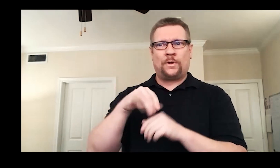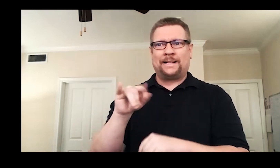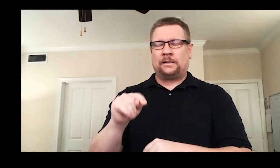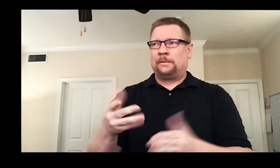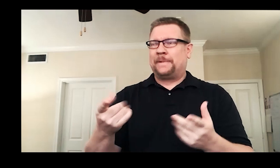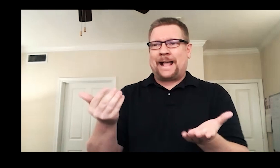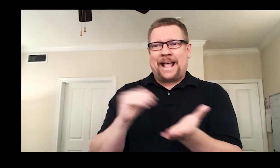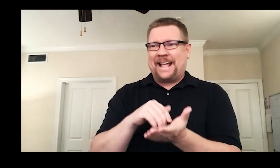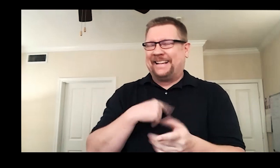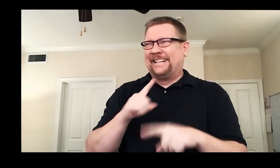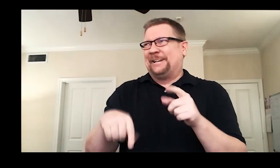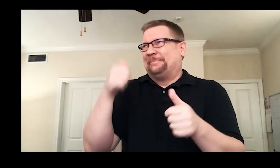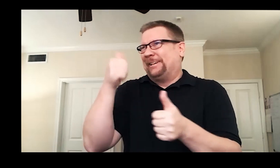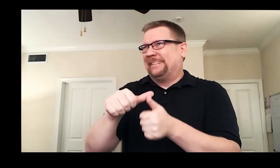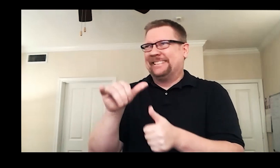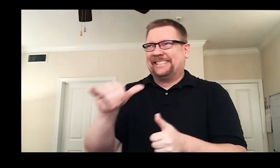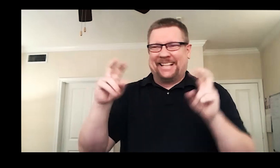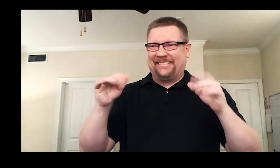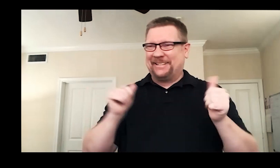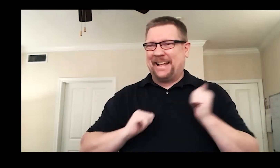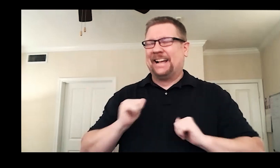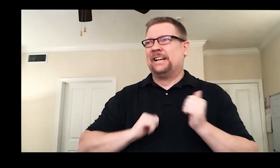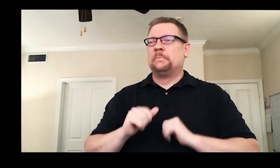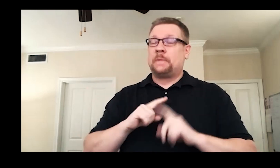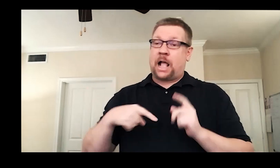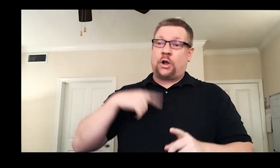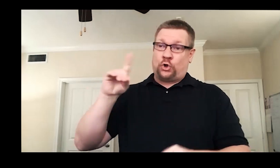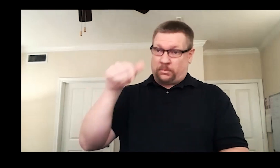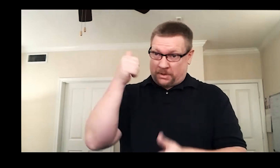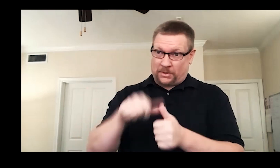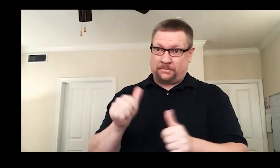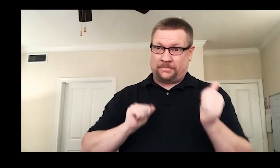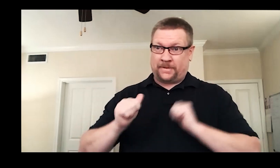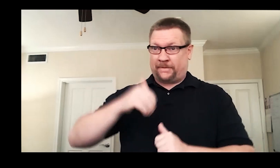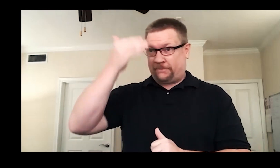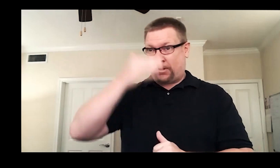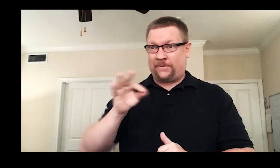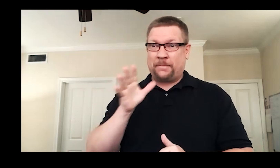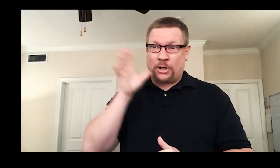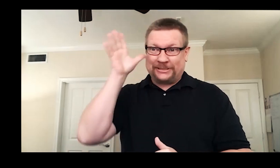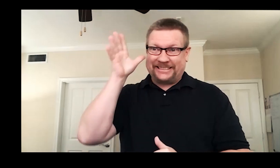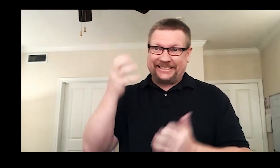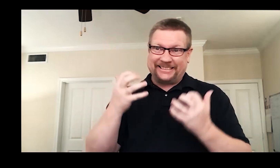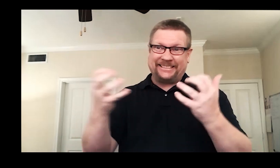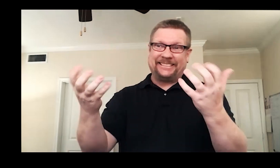though I can't remember the play. I do remember clearly that my parents were in the audience,